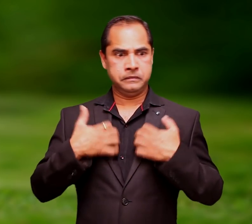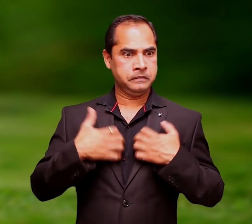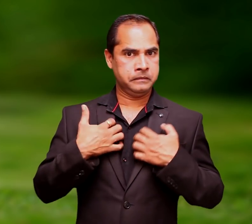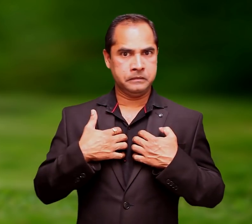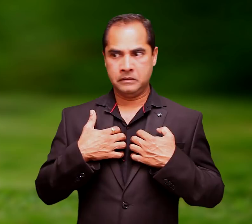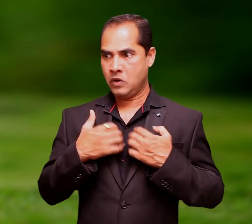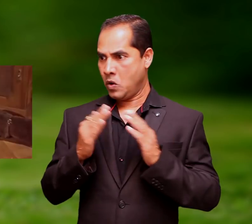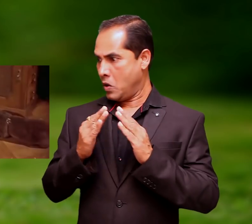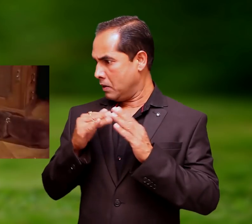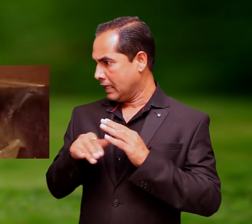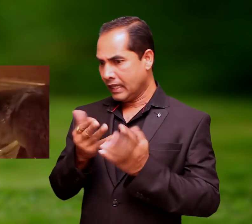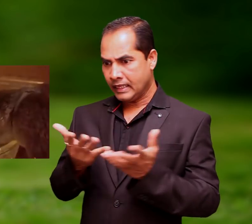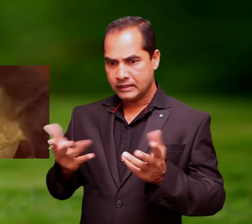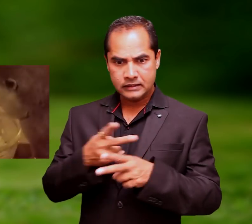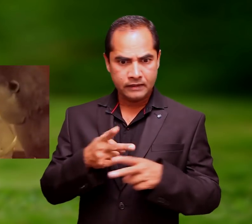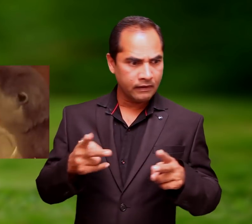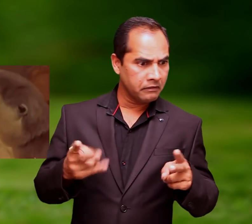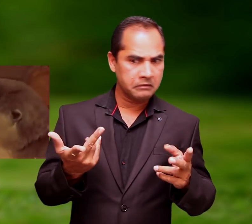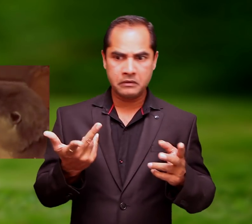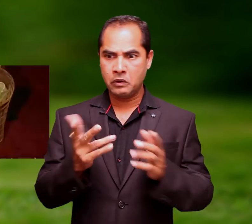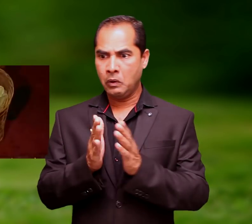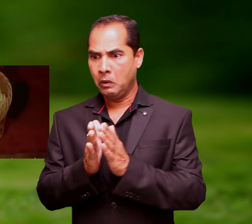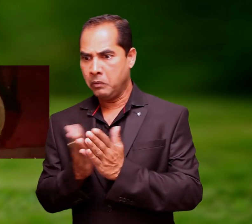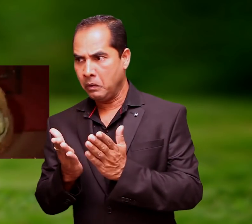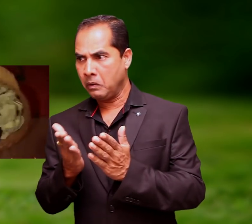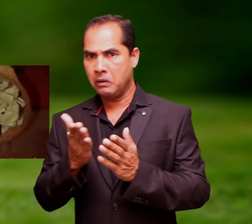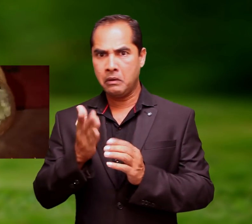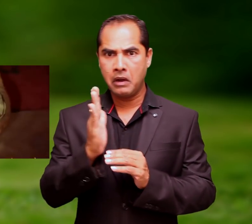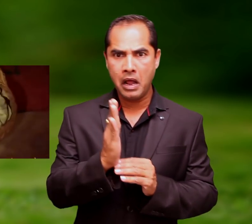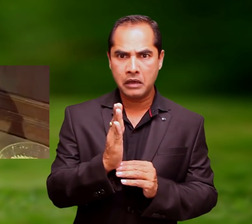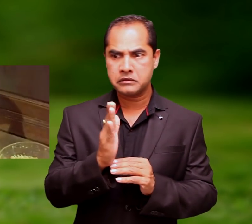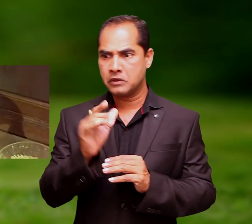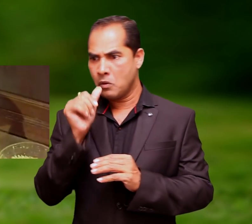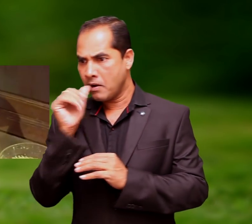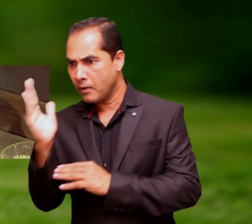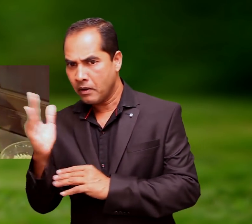taking interest, much too keen interest in the surroundings and start exploring it.